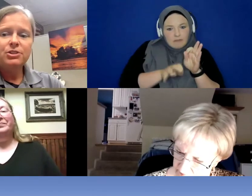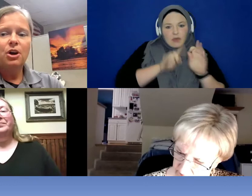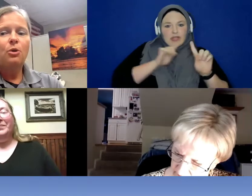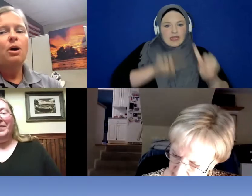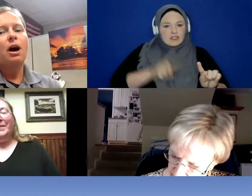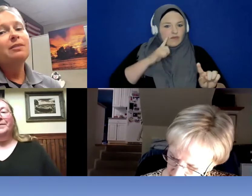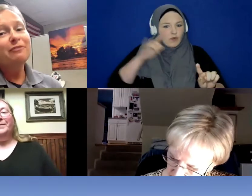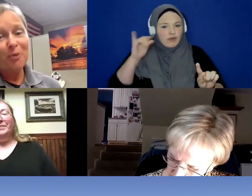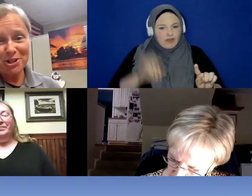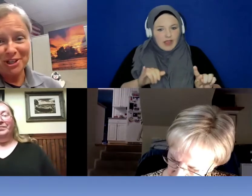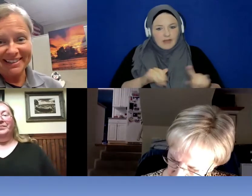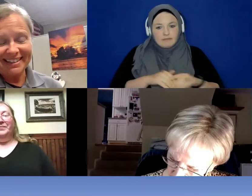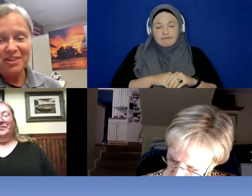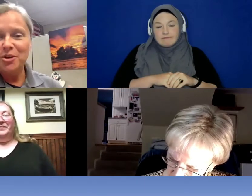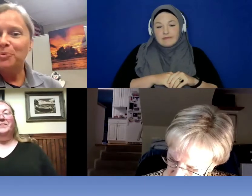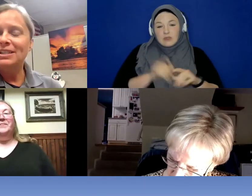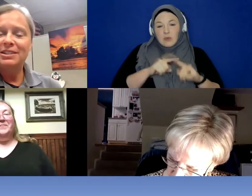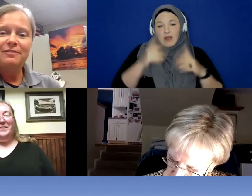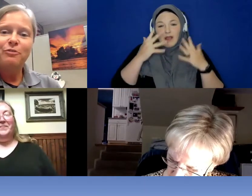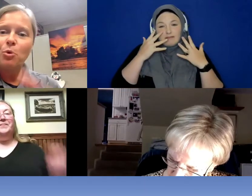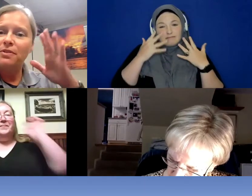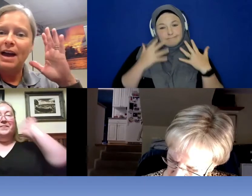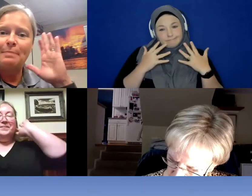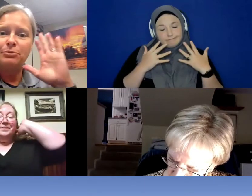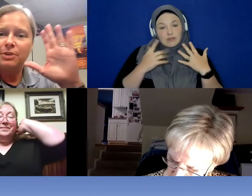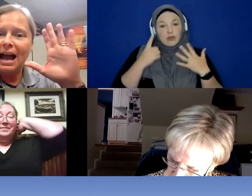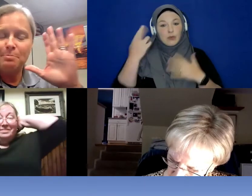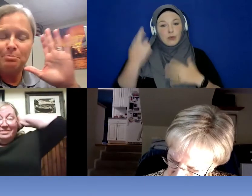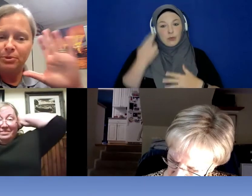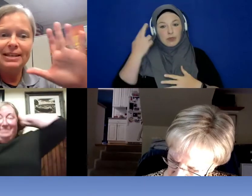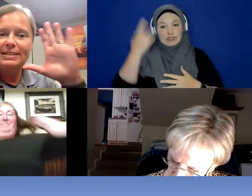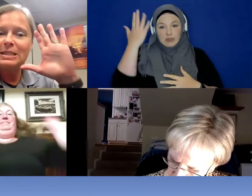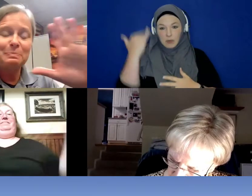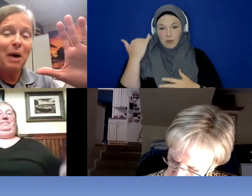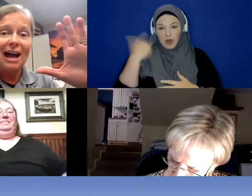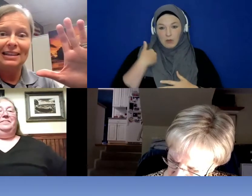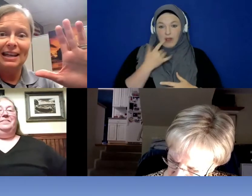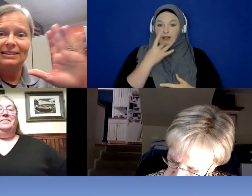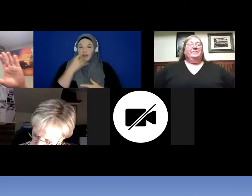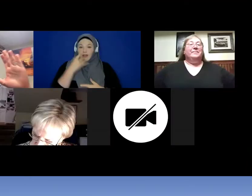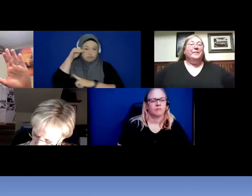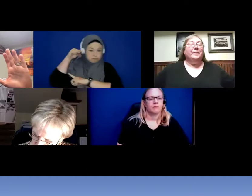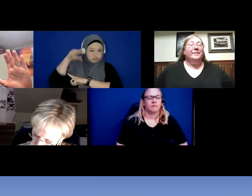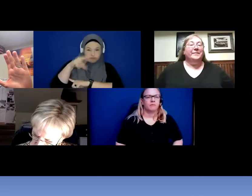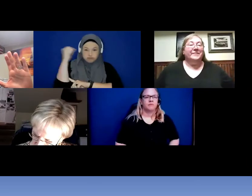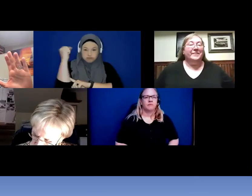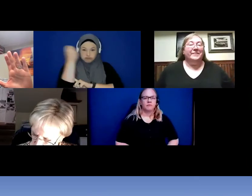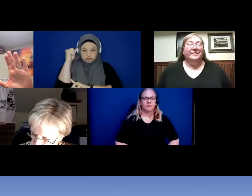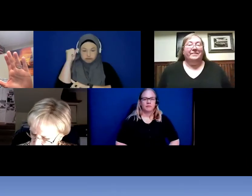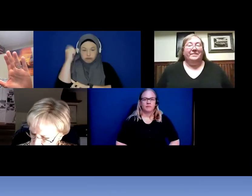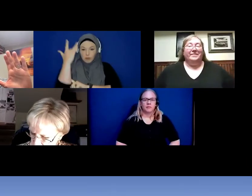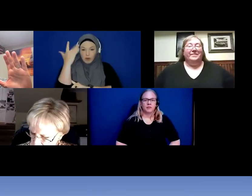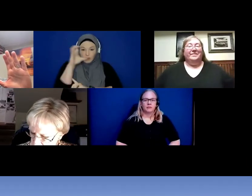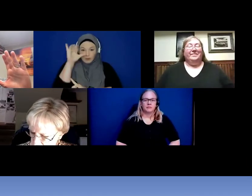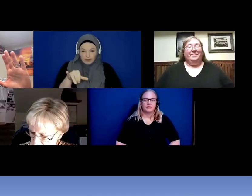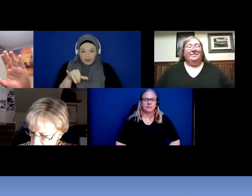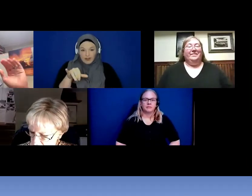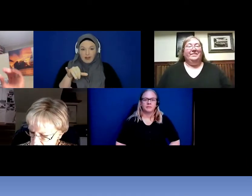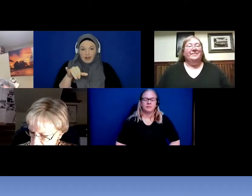So, unfortunately, the reason for that bright spotlight that shines in the back of the car,